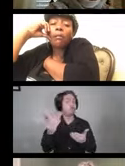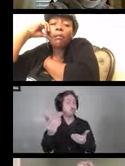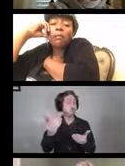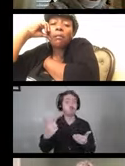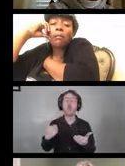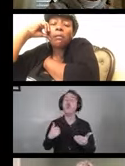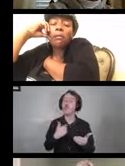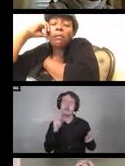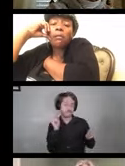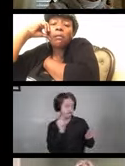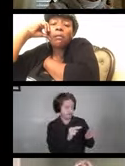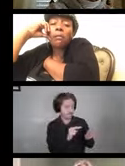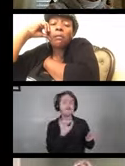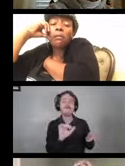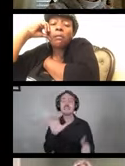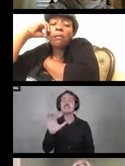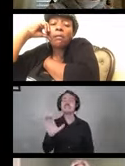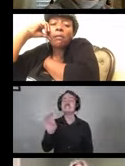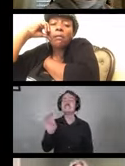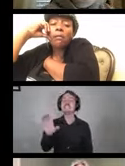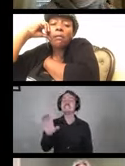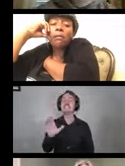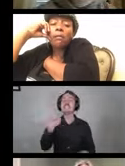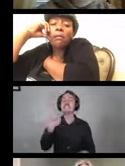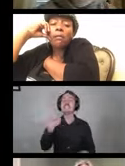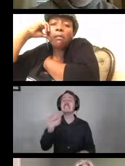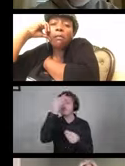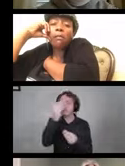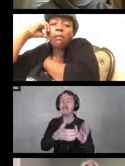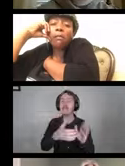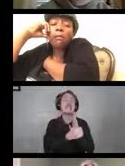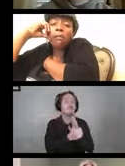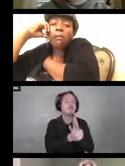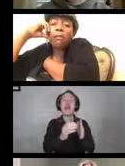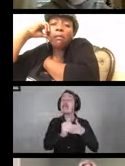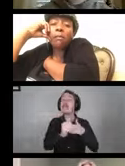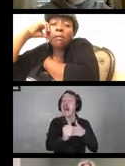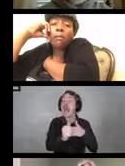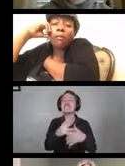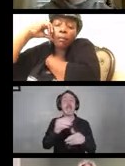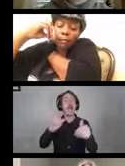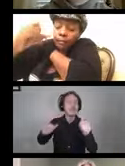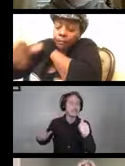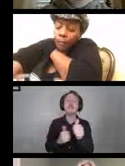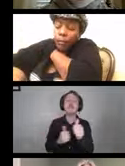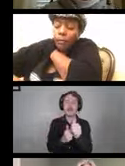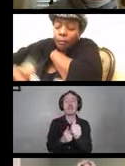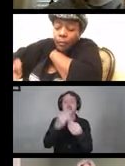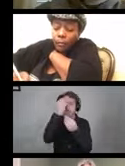the awesome CDC guidance and also stay up to date with all that information they have,